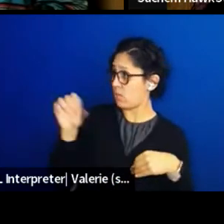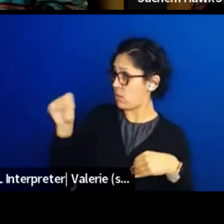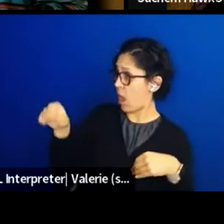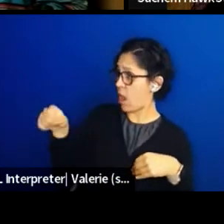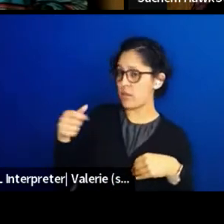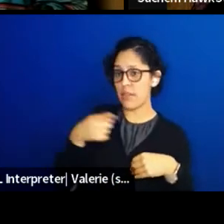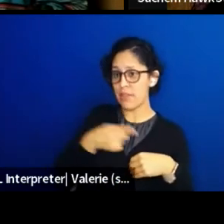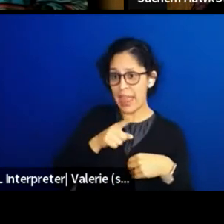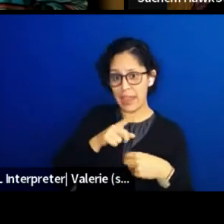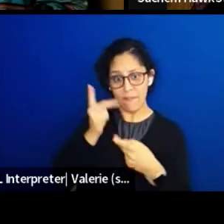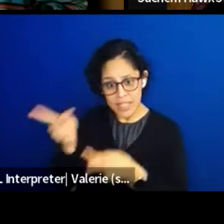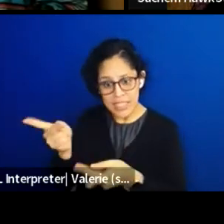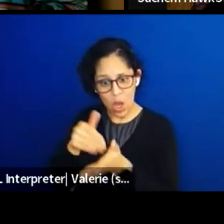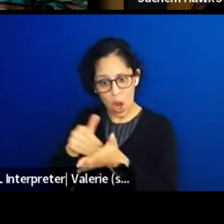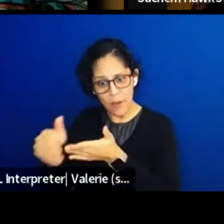and see what's going on.